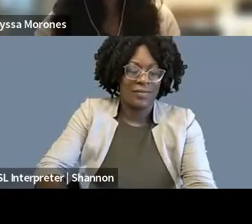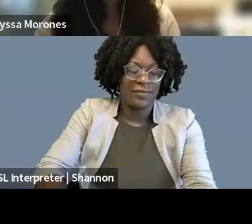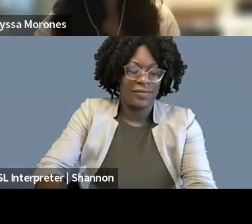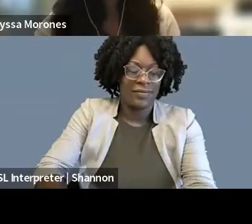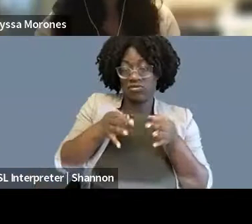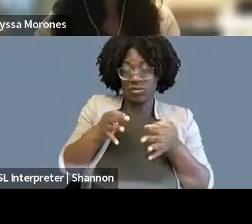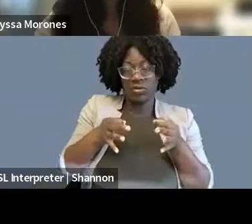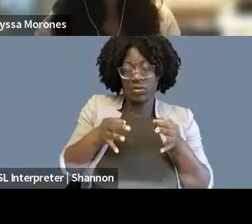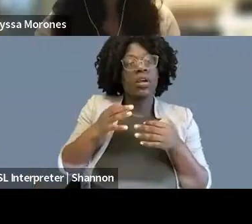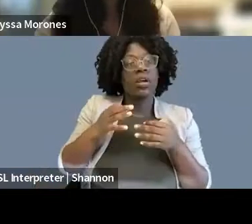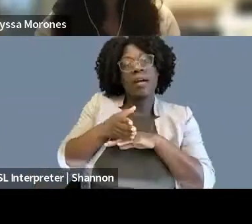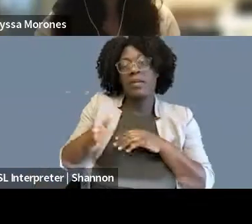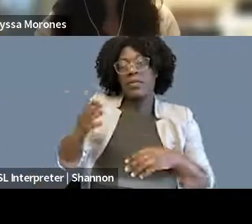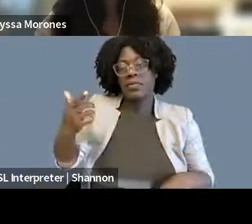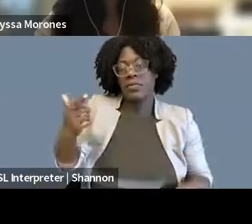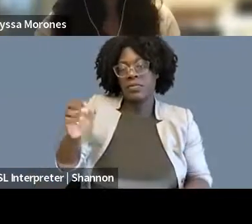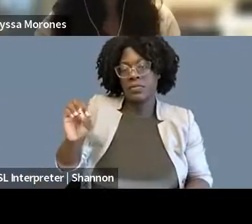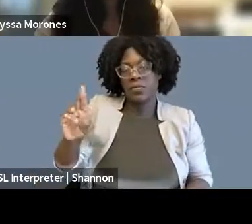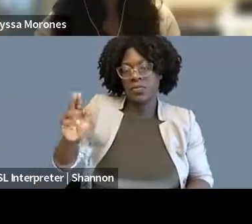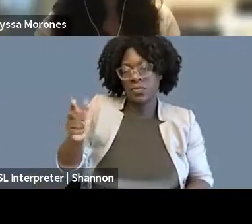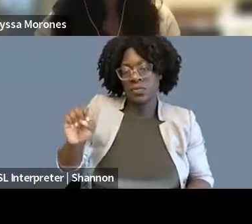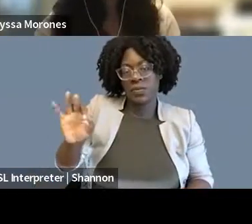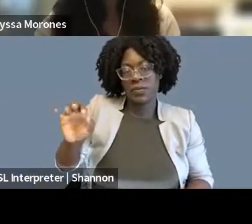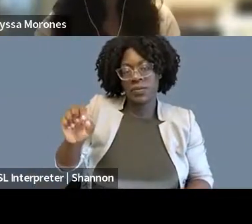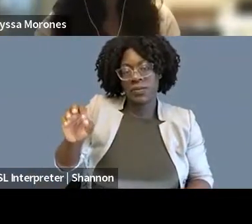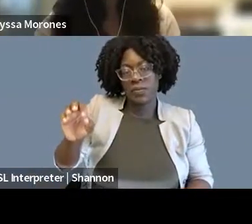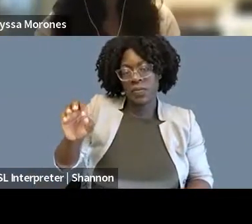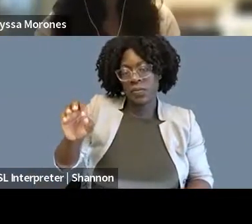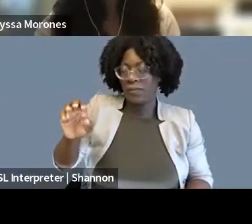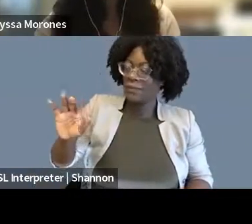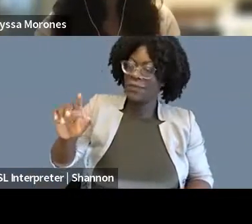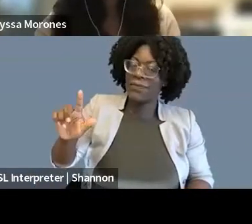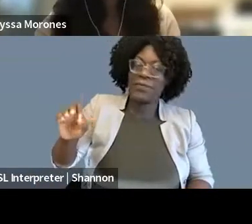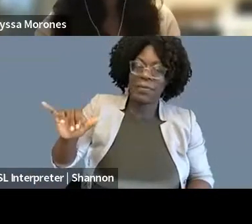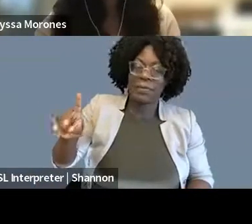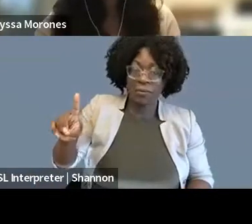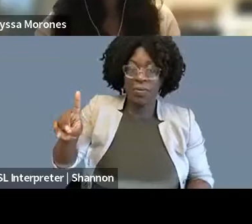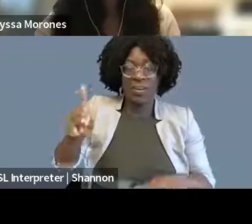And that is some fantastic local litigation. There are also now, I think, opportunities